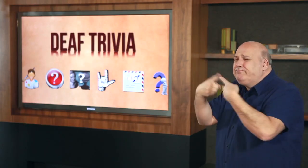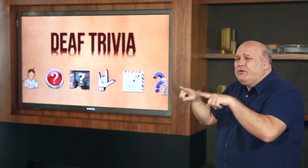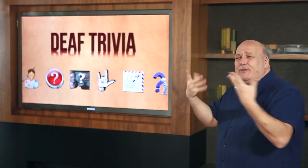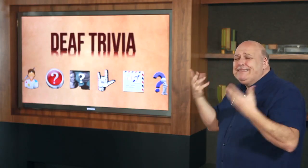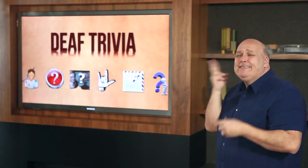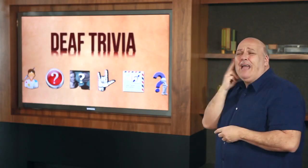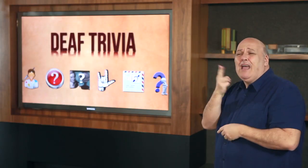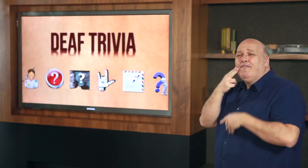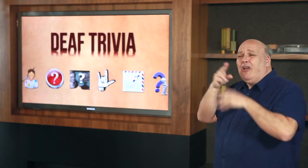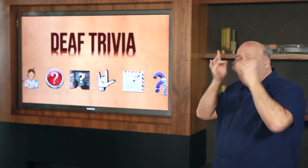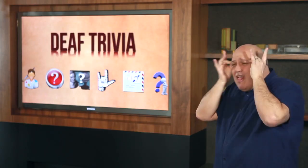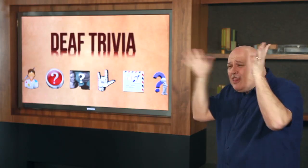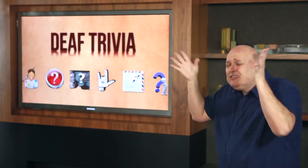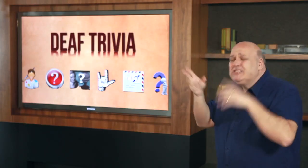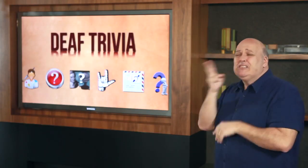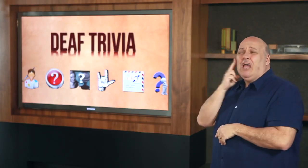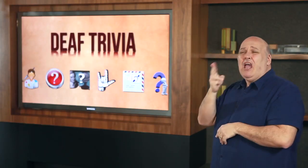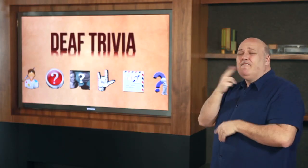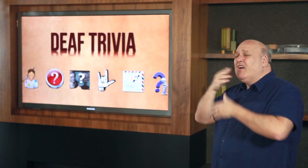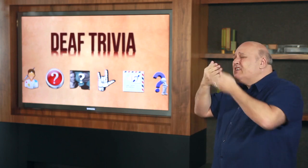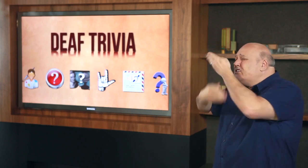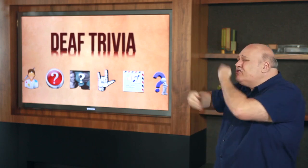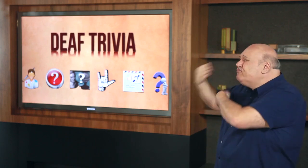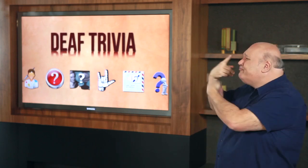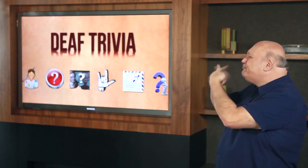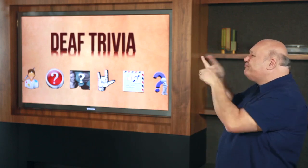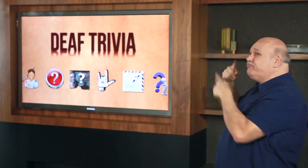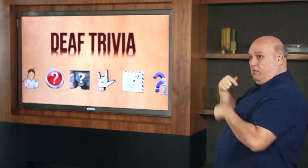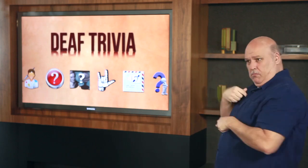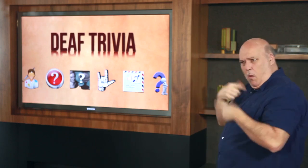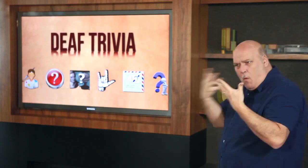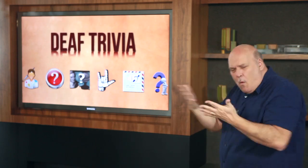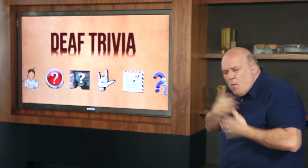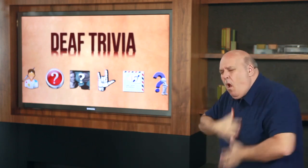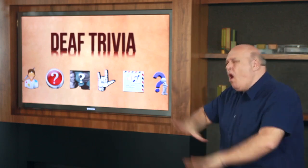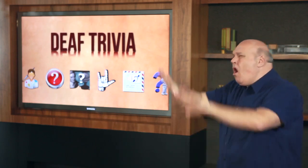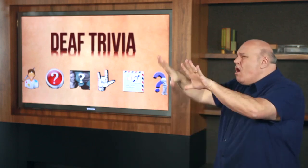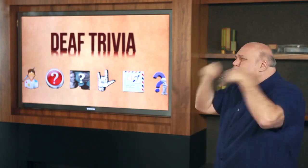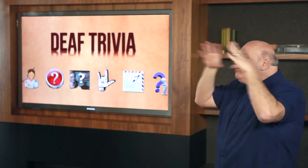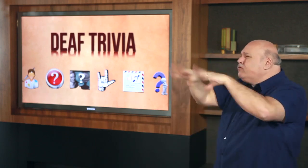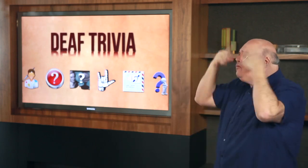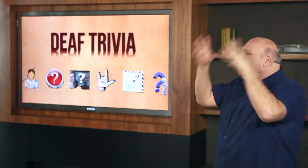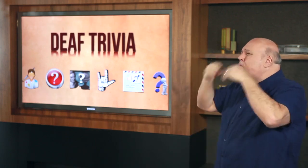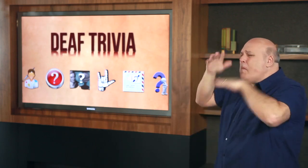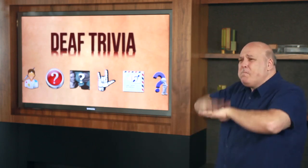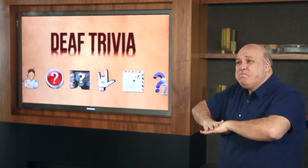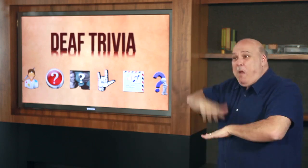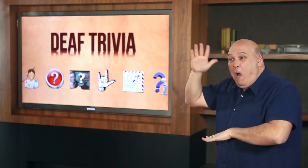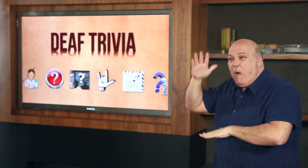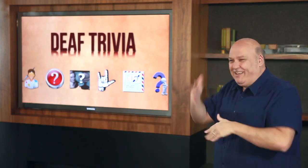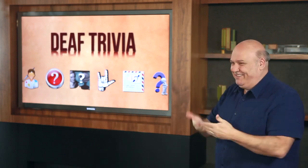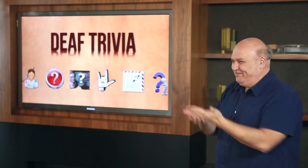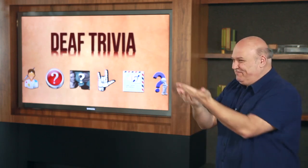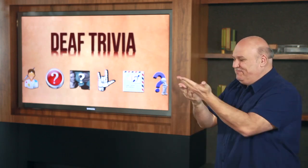also be interesting with tidbits of information on Deaf Culture and Deaf History.